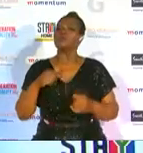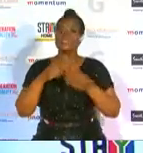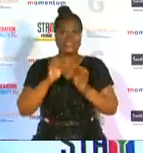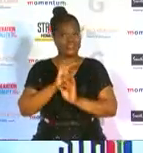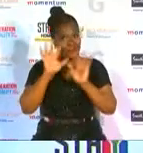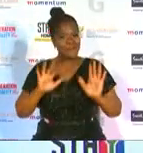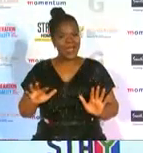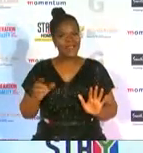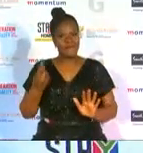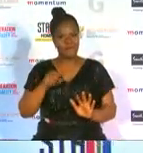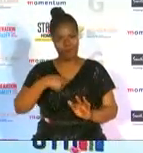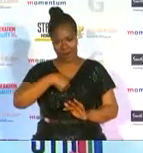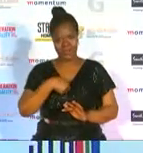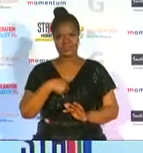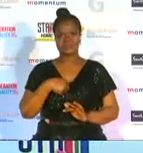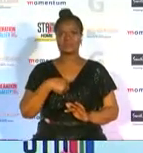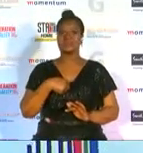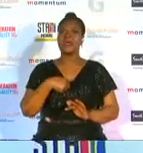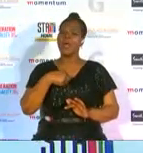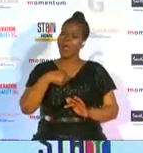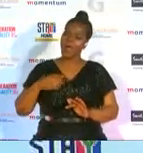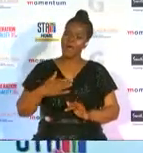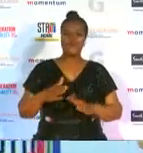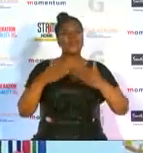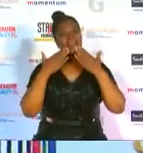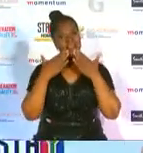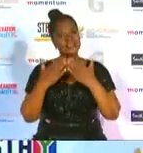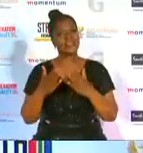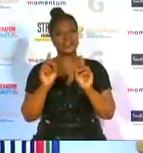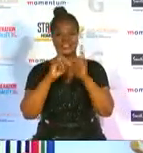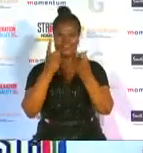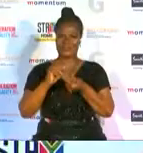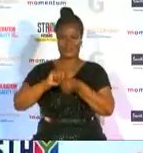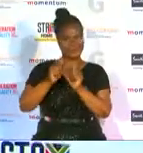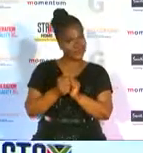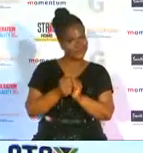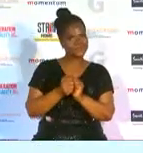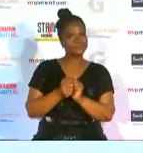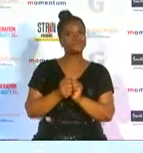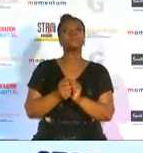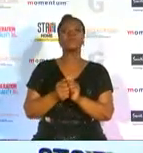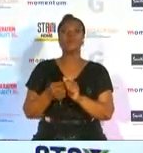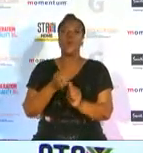for us i really just want to say thank you to the department of sport for really recognising women's